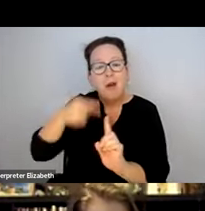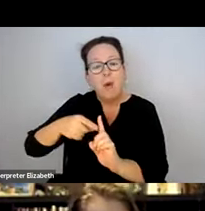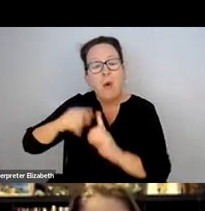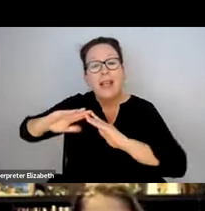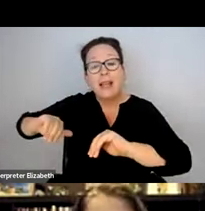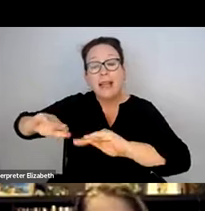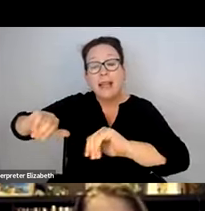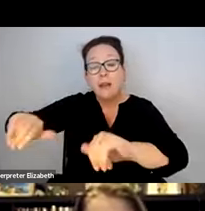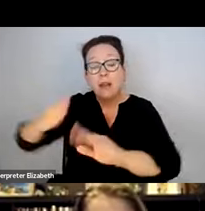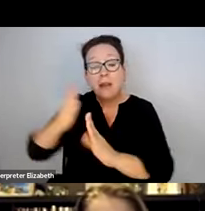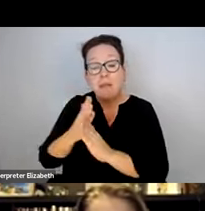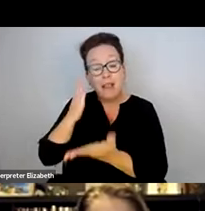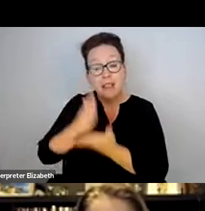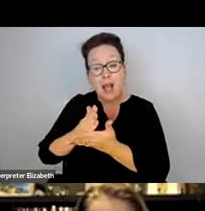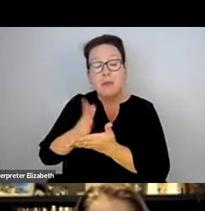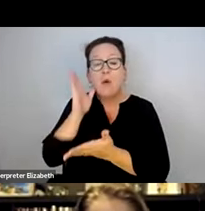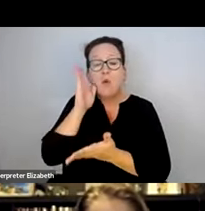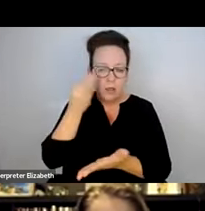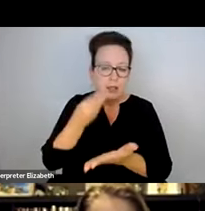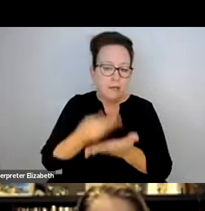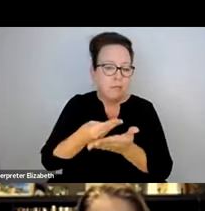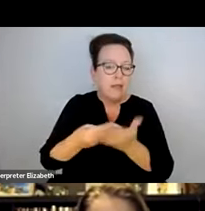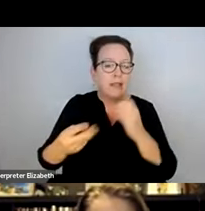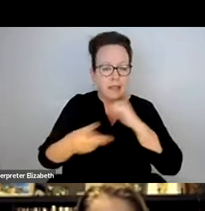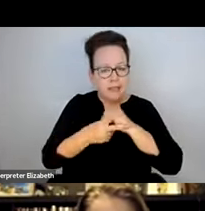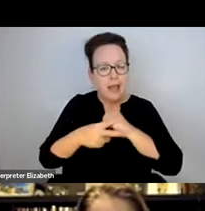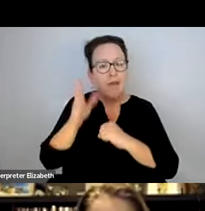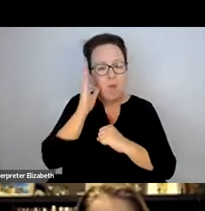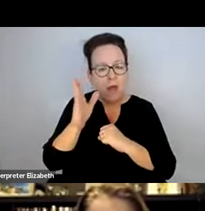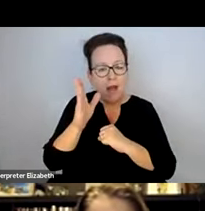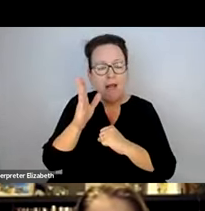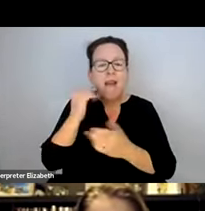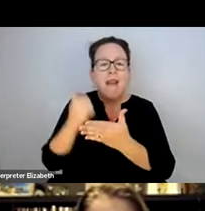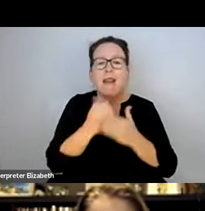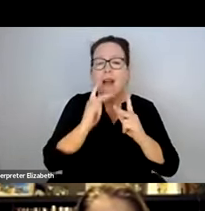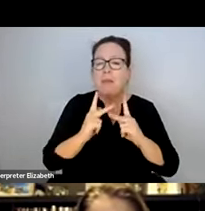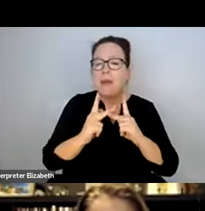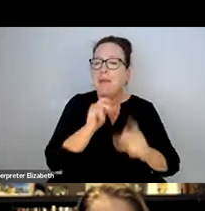IT IS A MUCH MORE EXPENSIVE PROPOSITION. IN THE LONG-RUN, CLEARING THE BUS STOPS IS A COST-SAVING MEASURE.